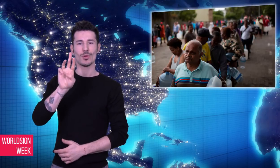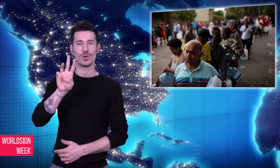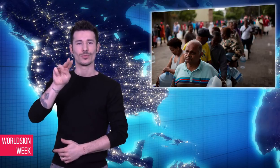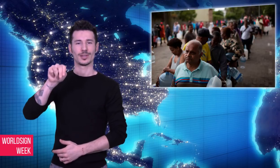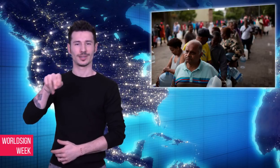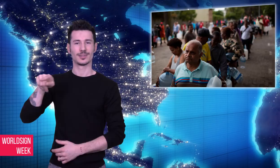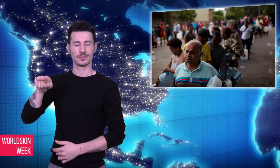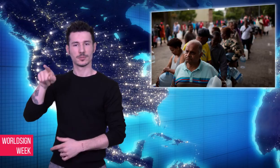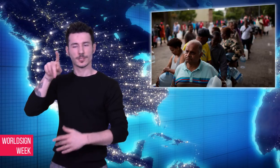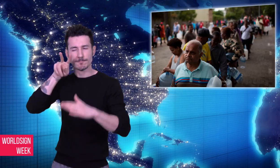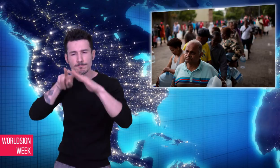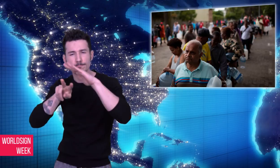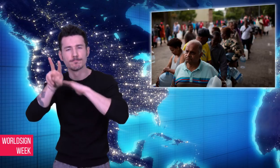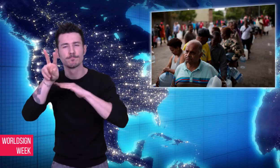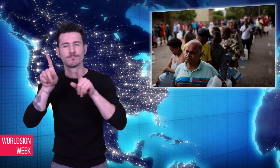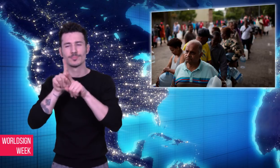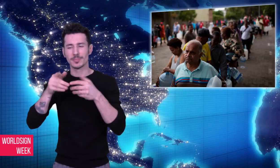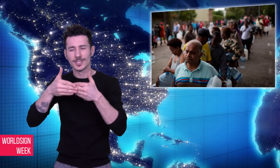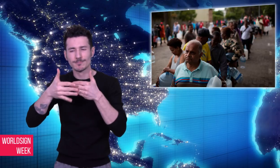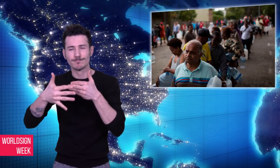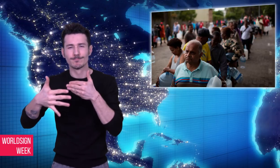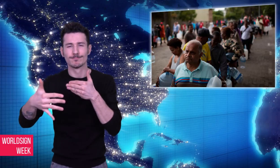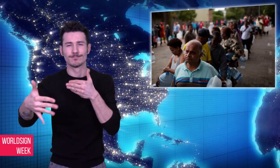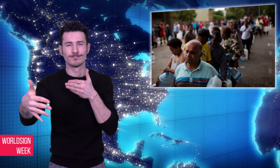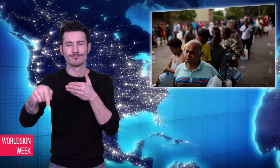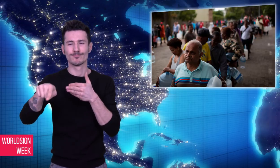they would run out of clean water in